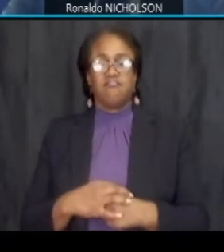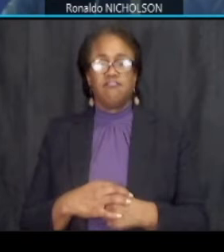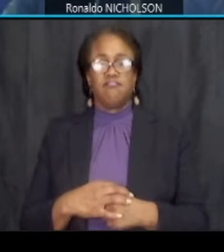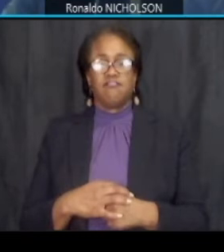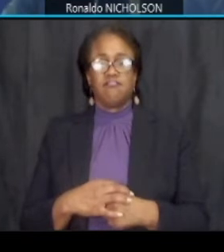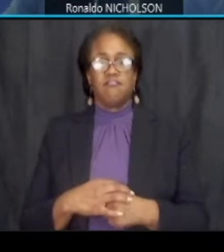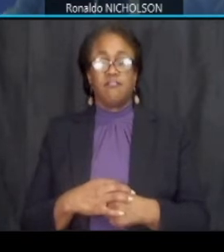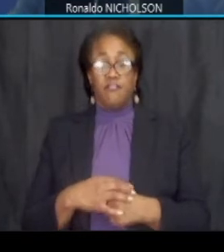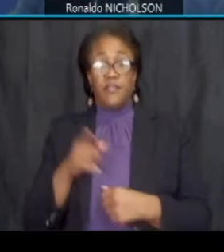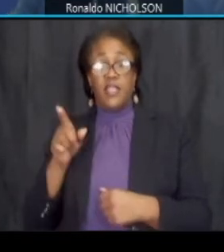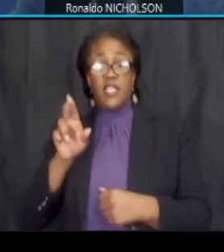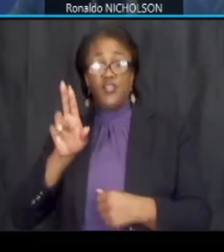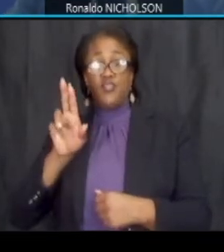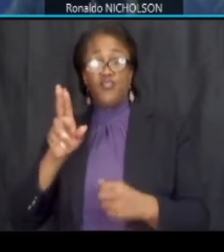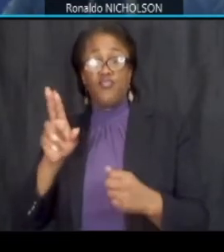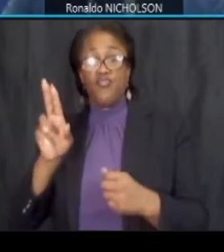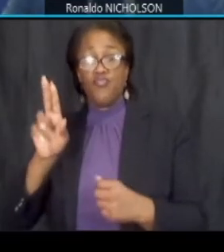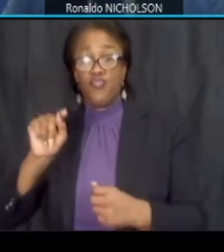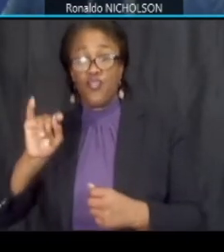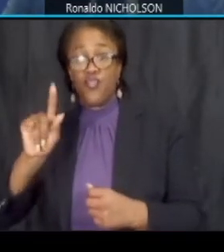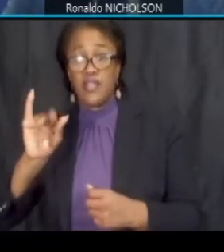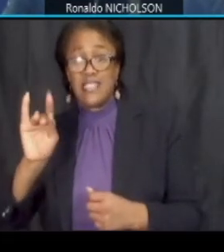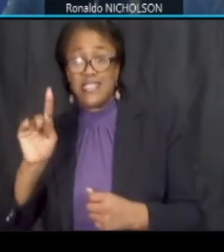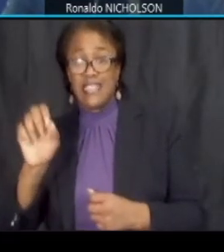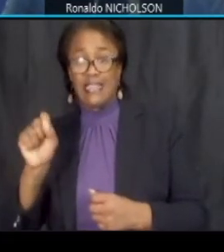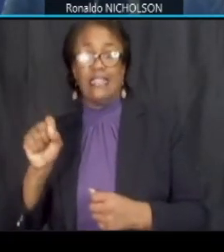these utilities will require relocation adjustment